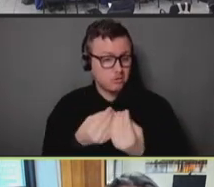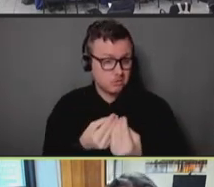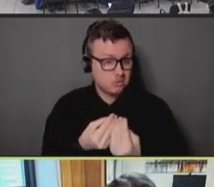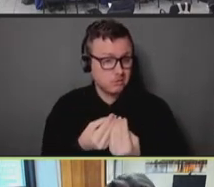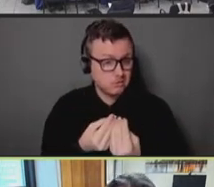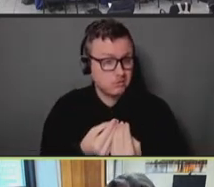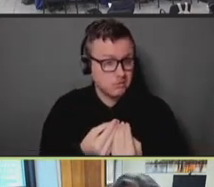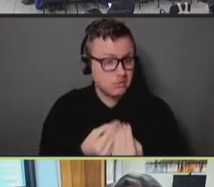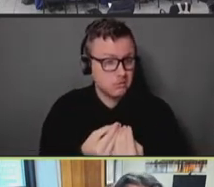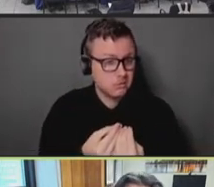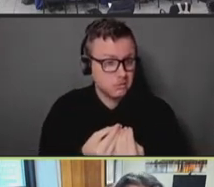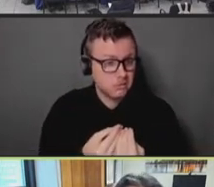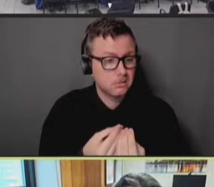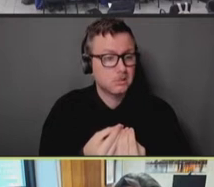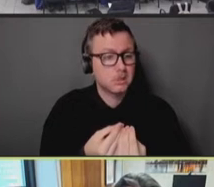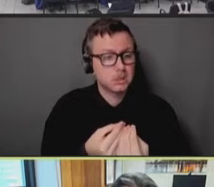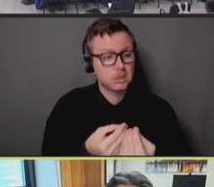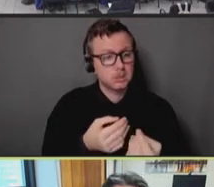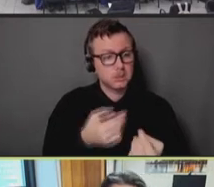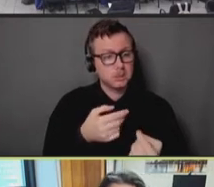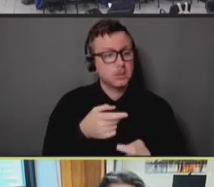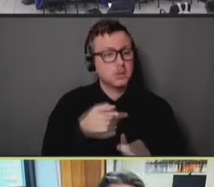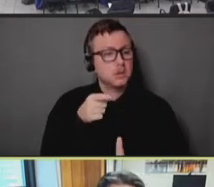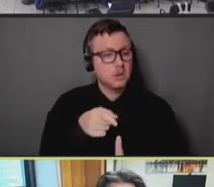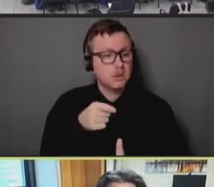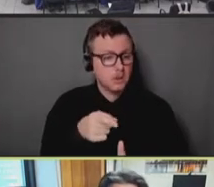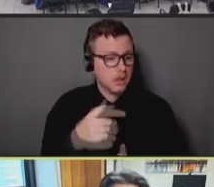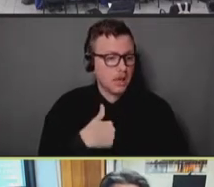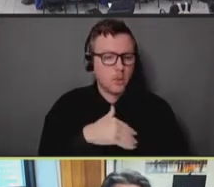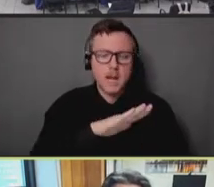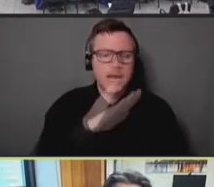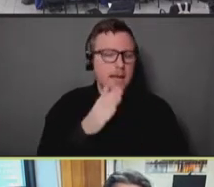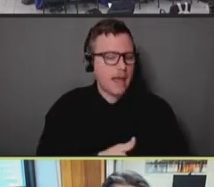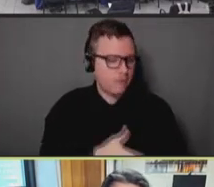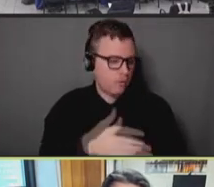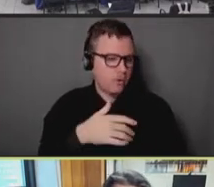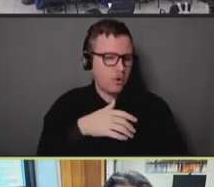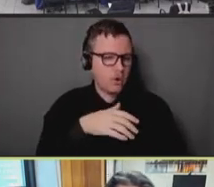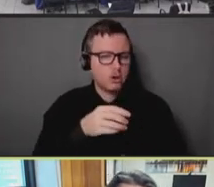not appointments that ever reached the public, but that were given directly to our network of